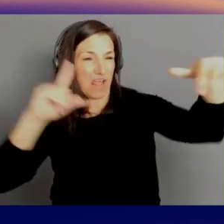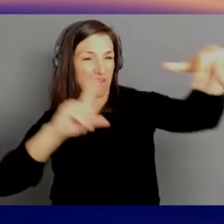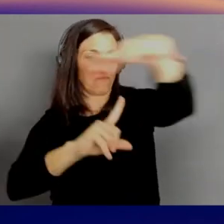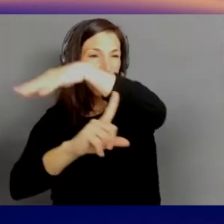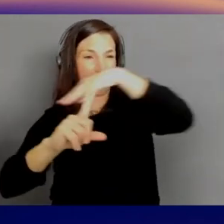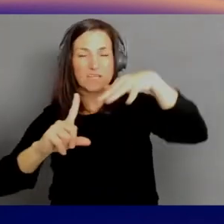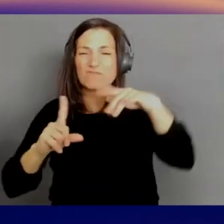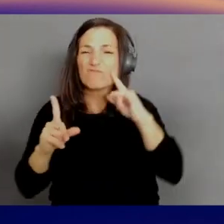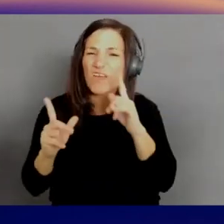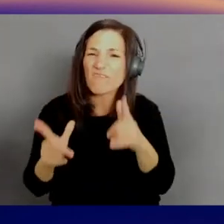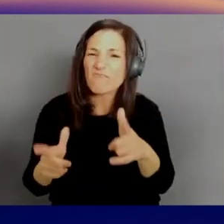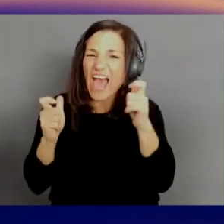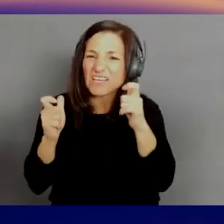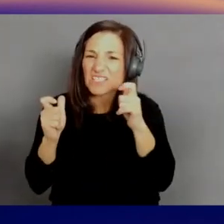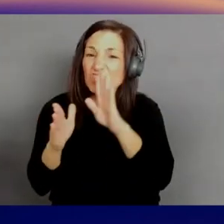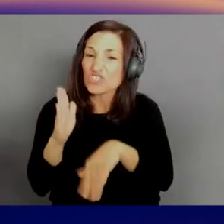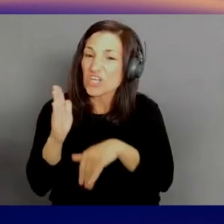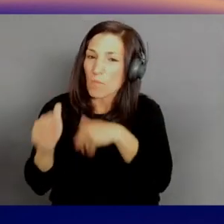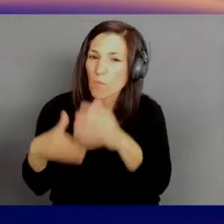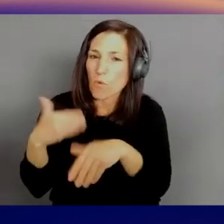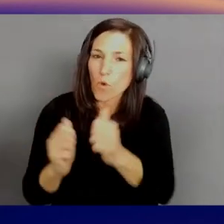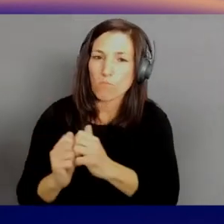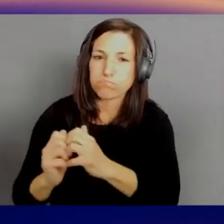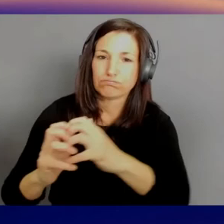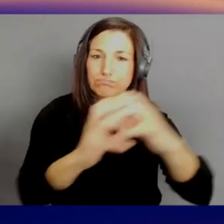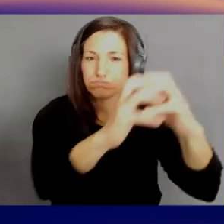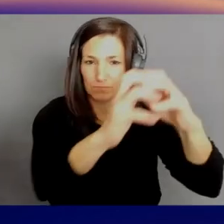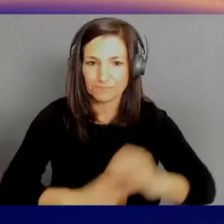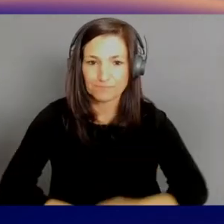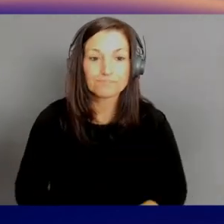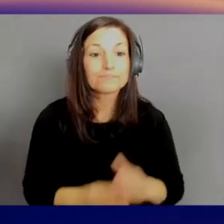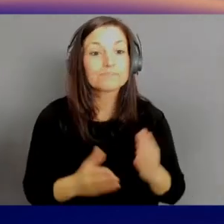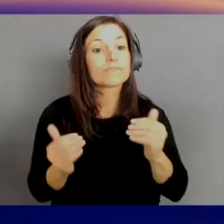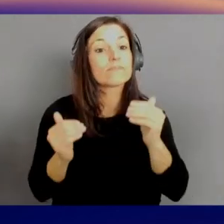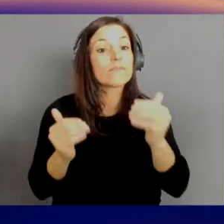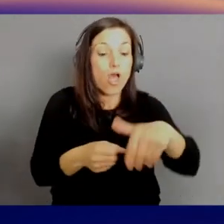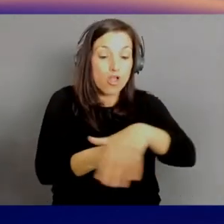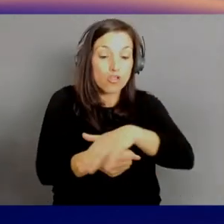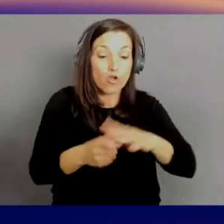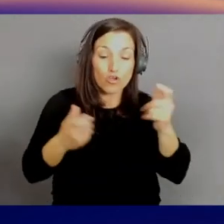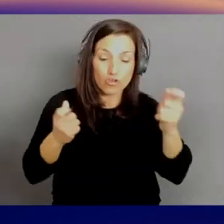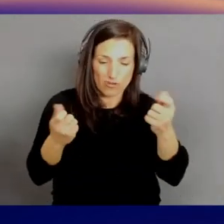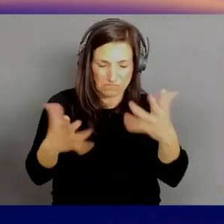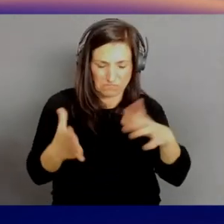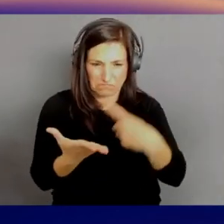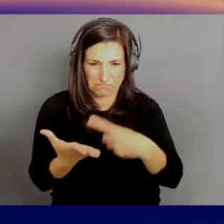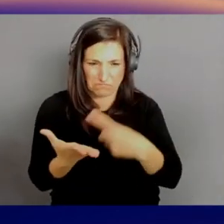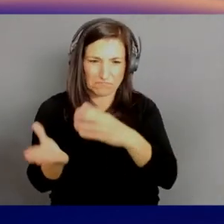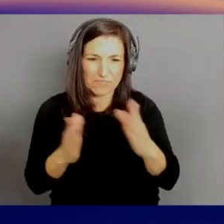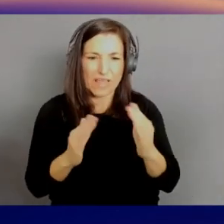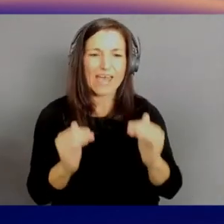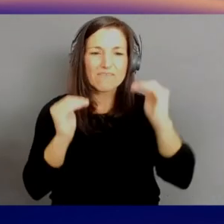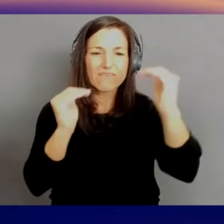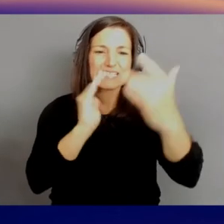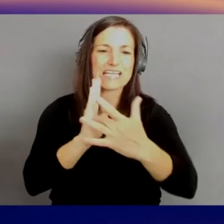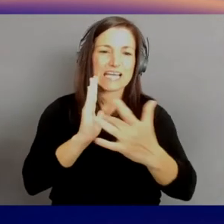So "Local Control," we talked about that. "Advanced Technology Experiments," that was actually 10 different trends, but what combined them was,